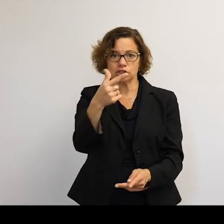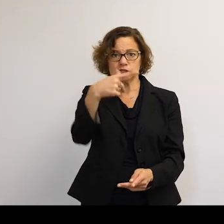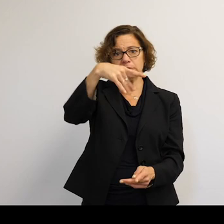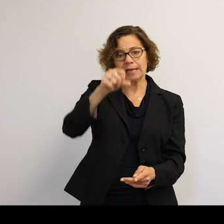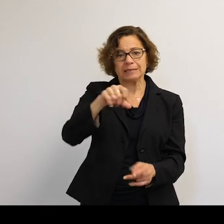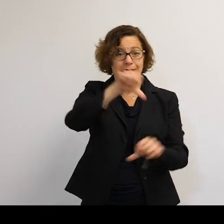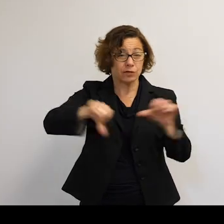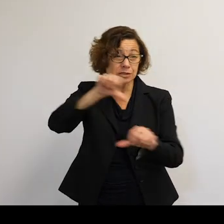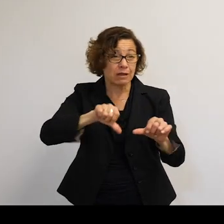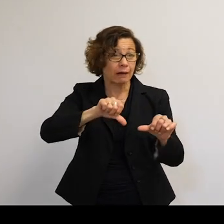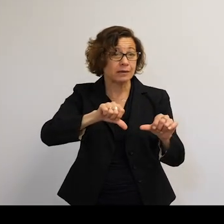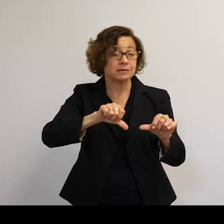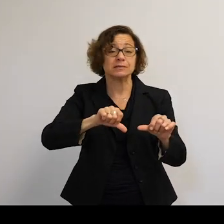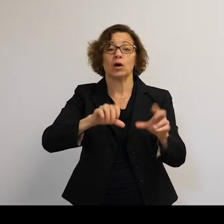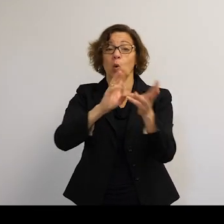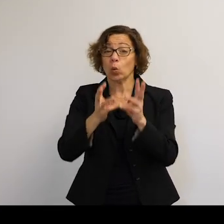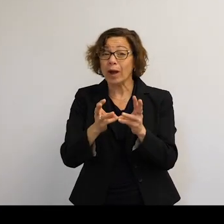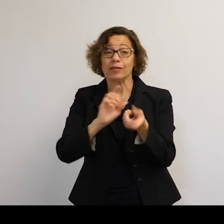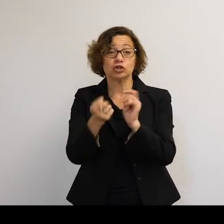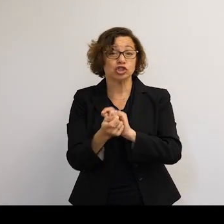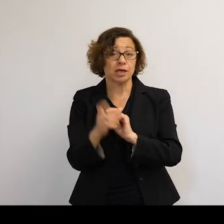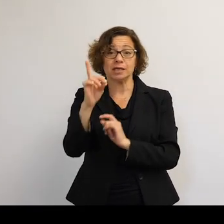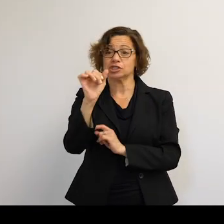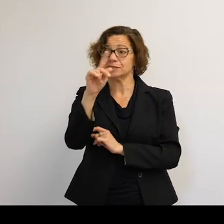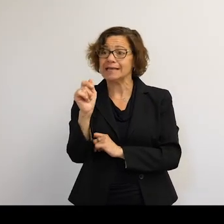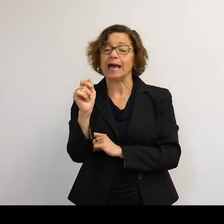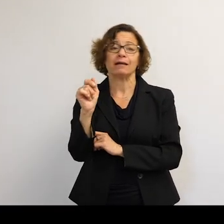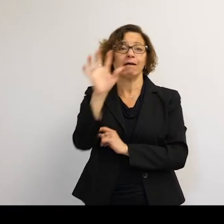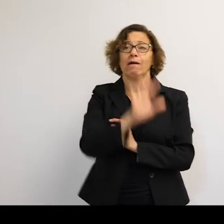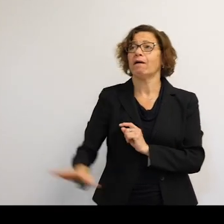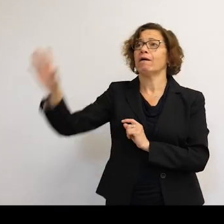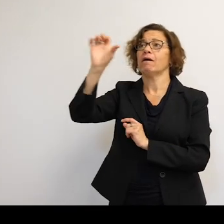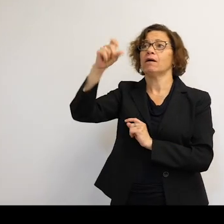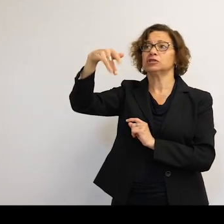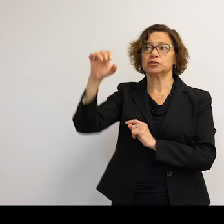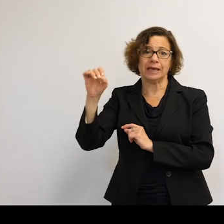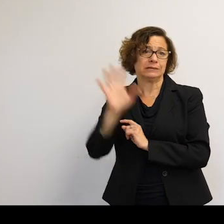Nearly all of our climate change data, now that we have access to, is space based.